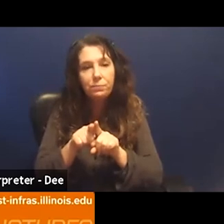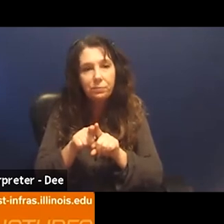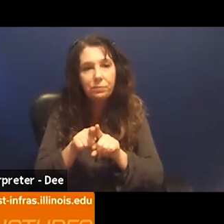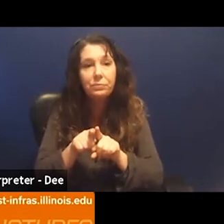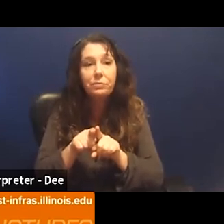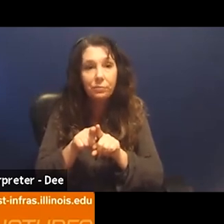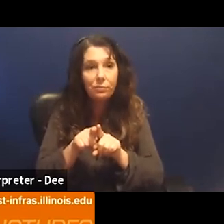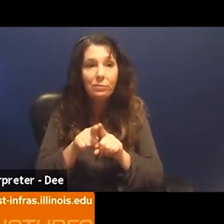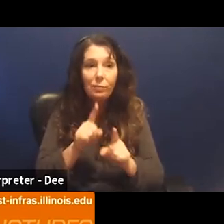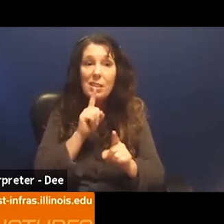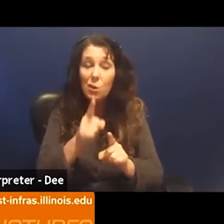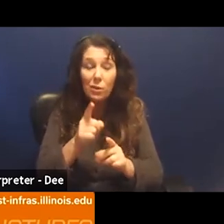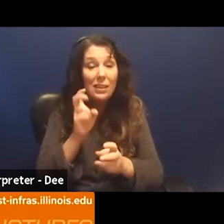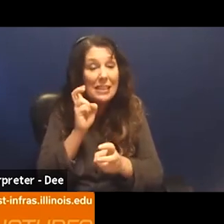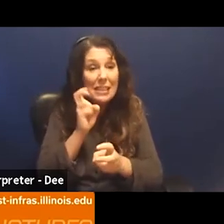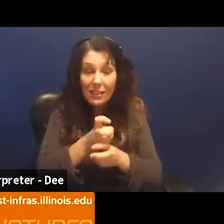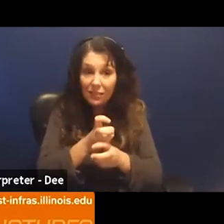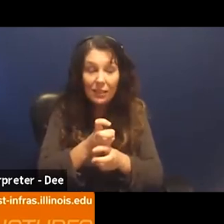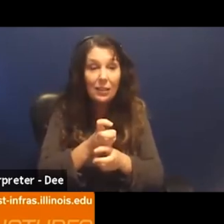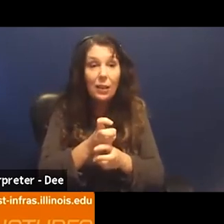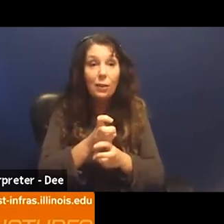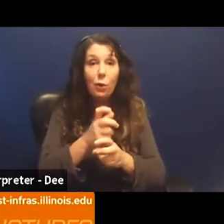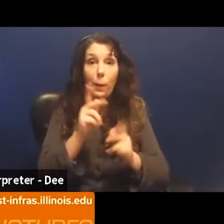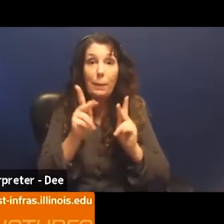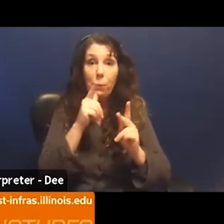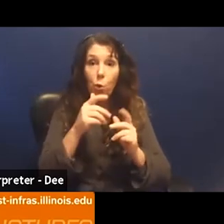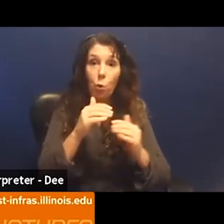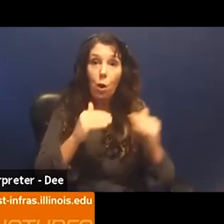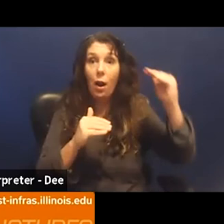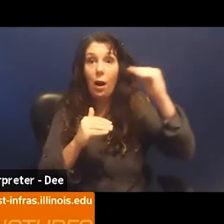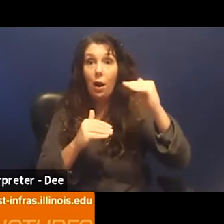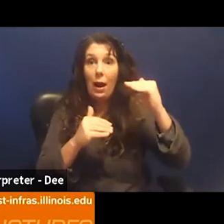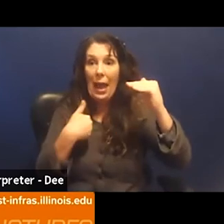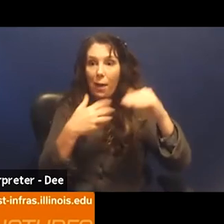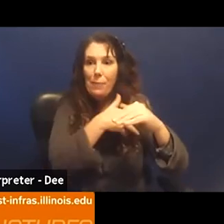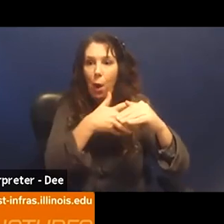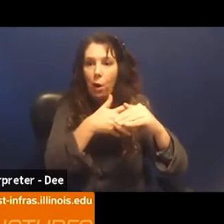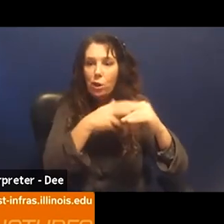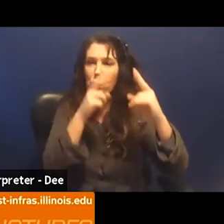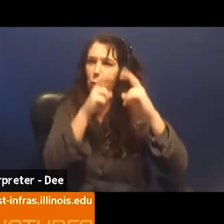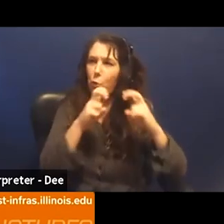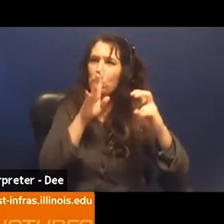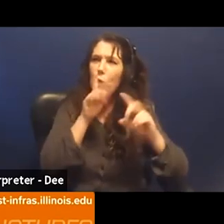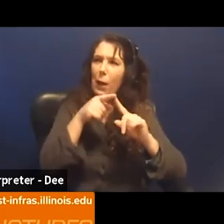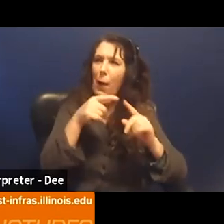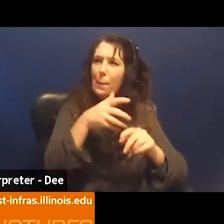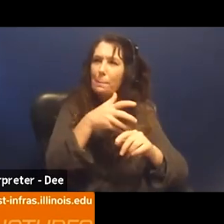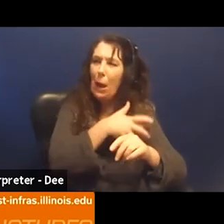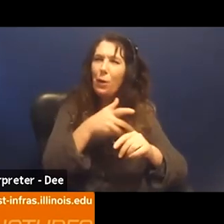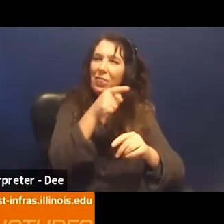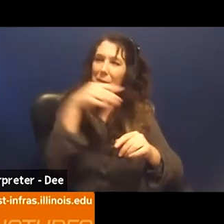hard, especially for people in power to talk about power, because they're benefiting from it.